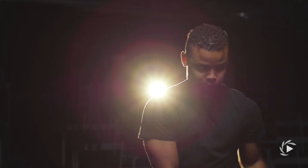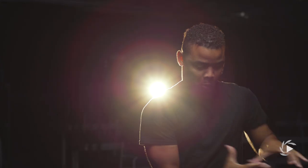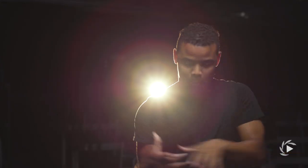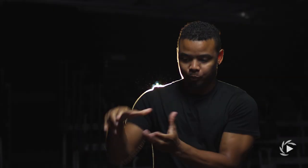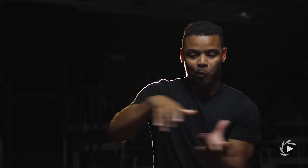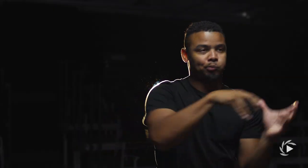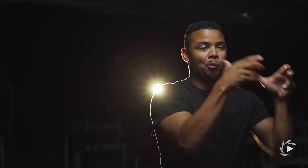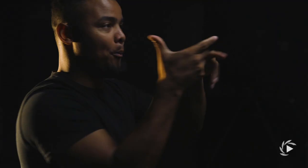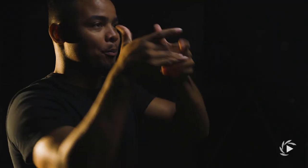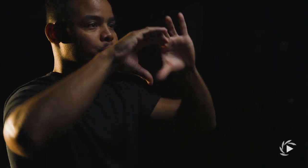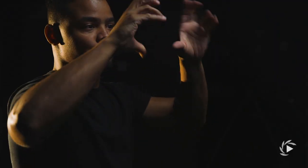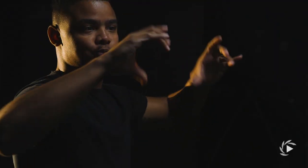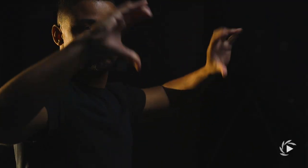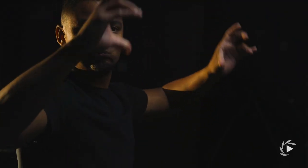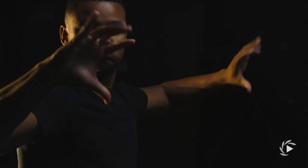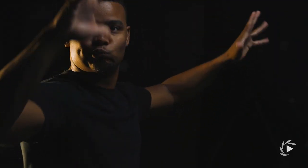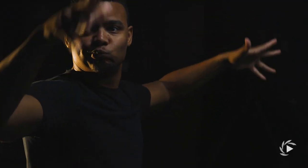And he said, "Oh it's VV."